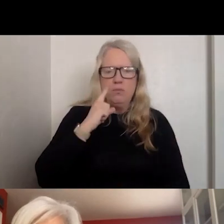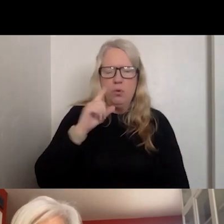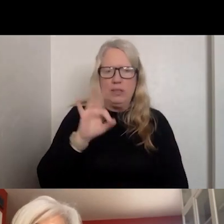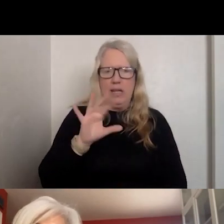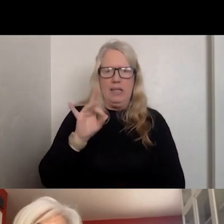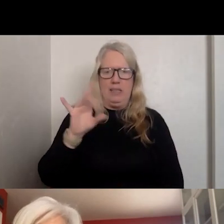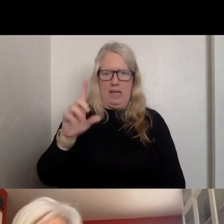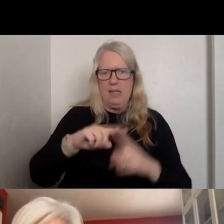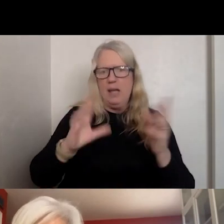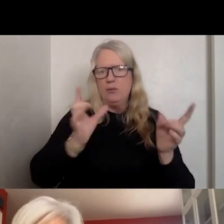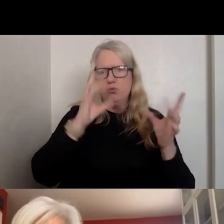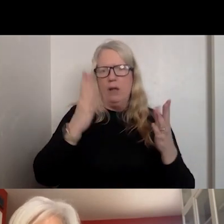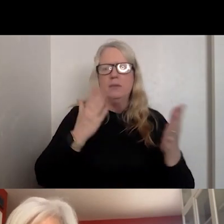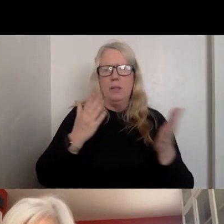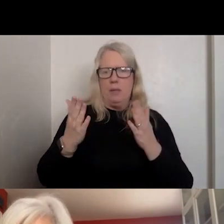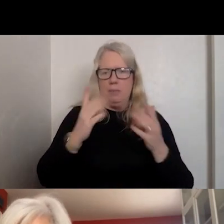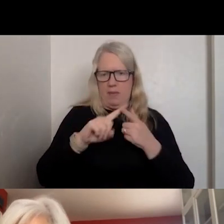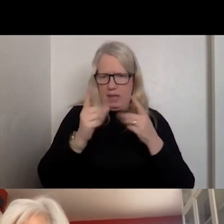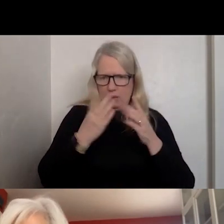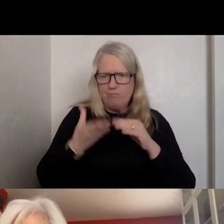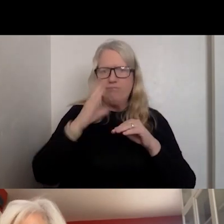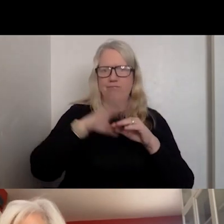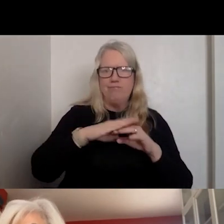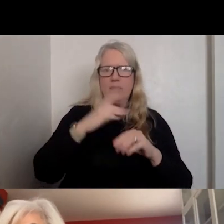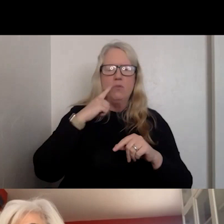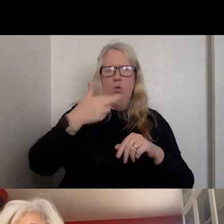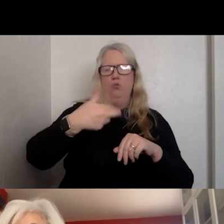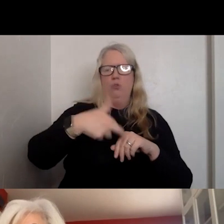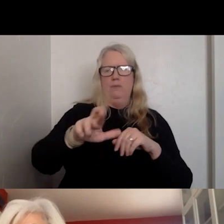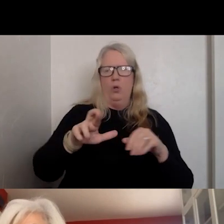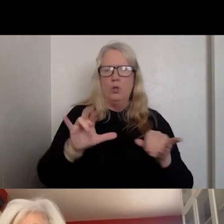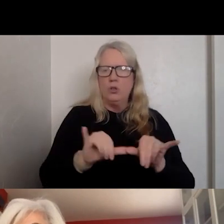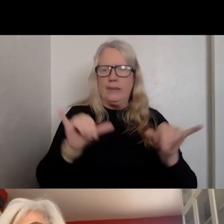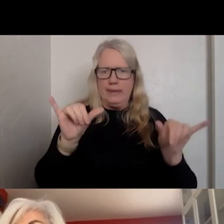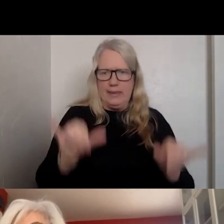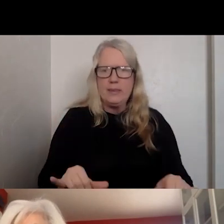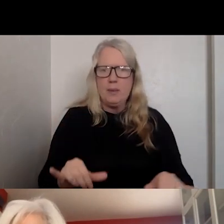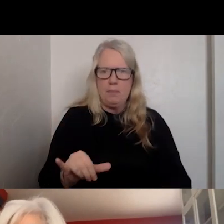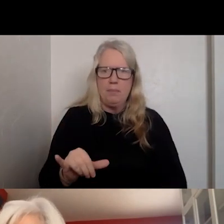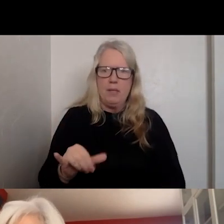CAN WE ENHANCE THE REFERRAL SYSTEMS TO BE ABLE TO LINK PEOPLE UP